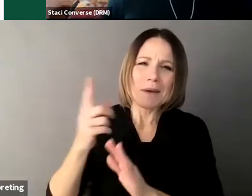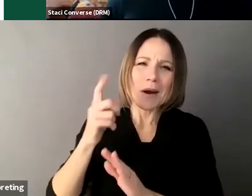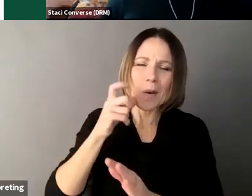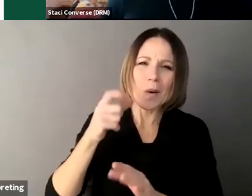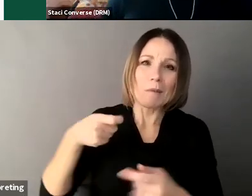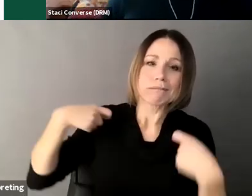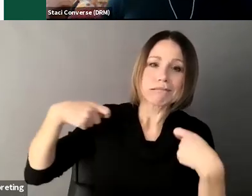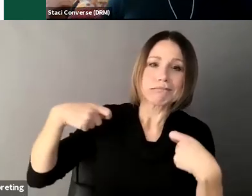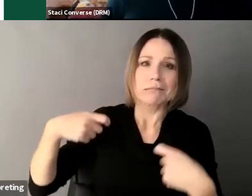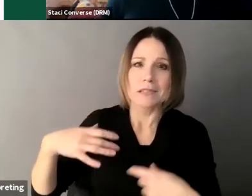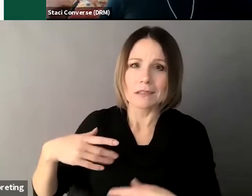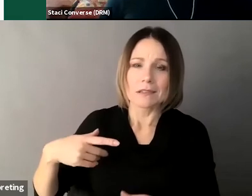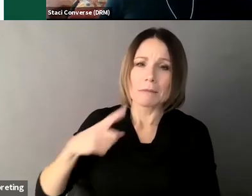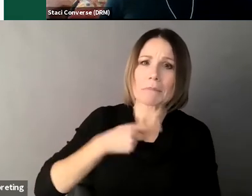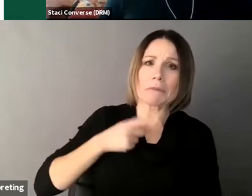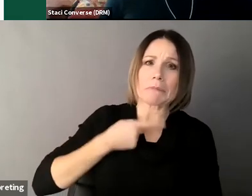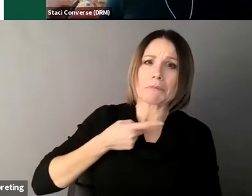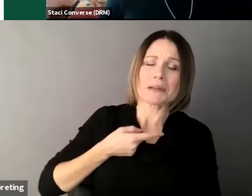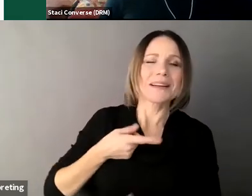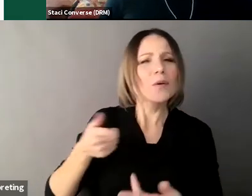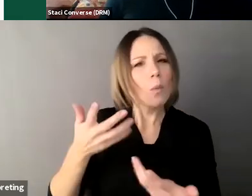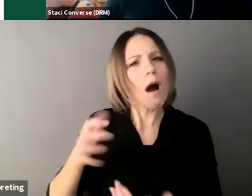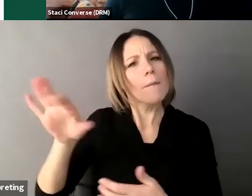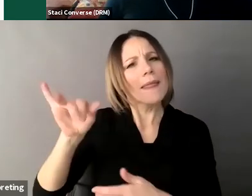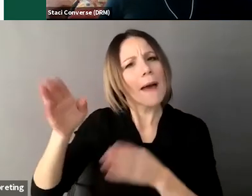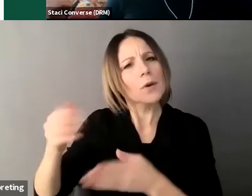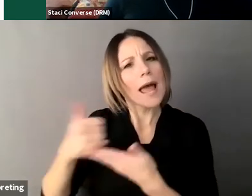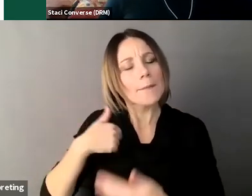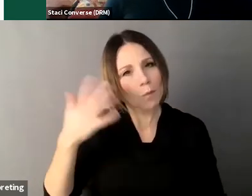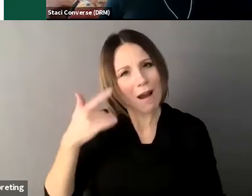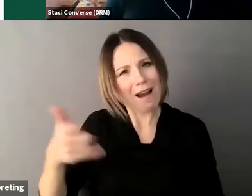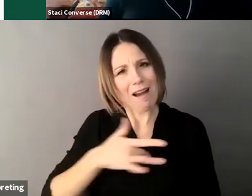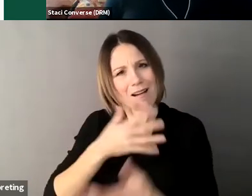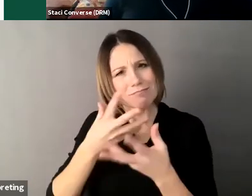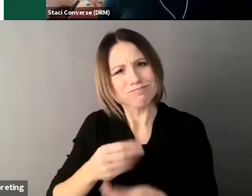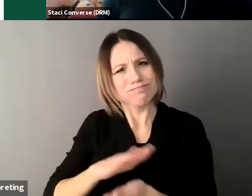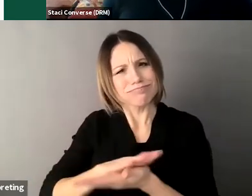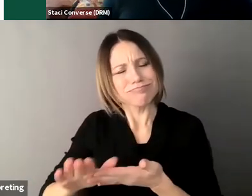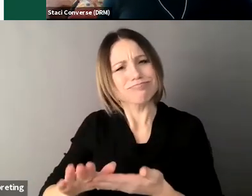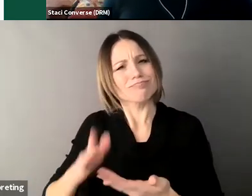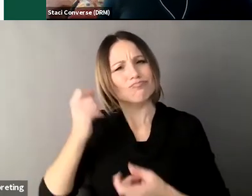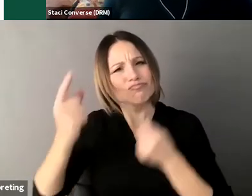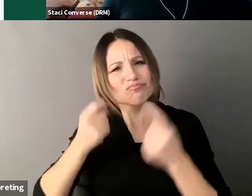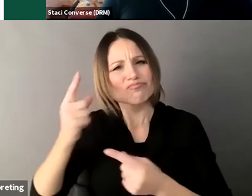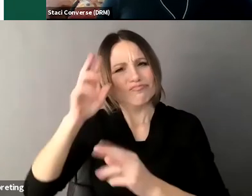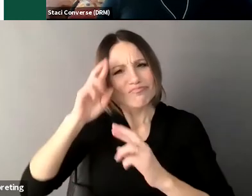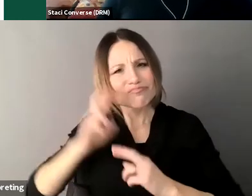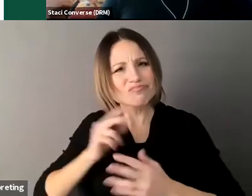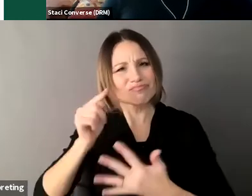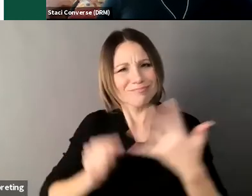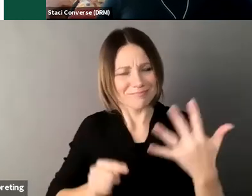exactly and then